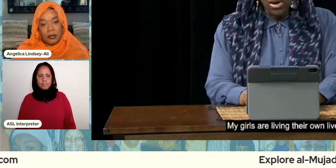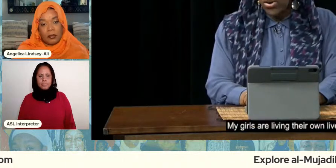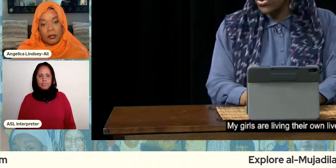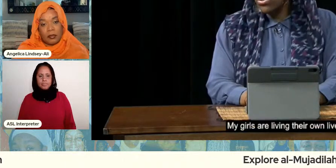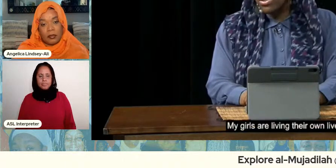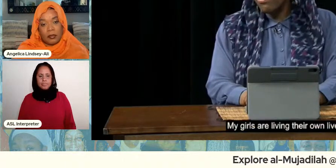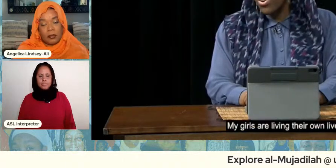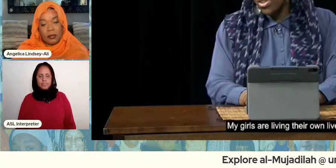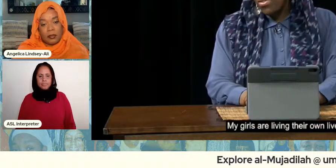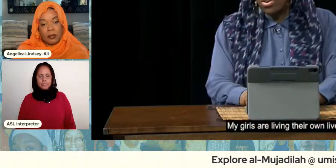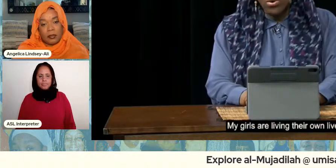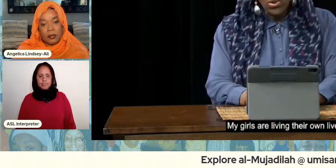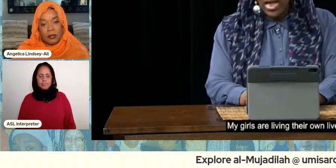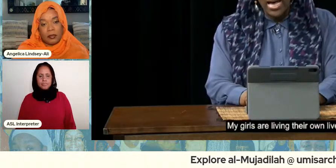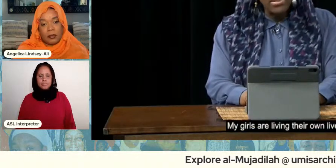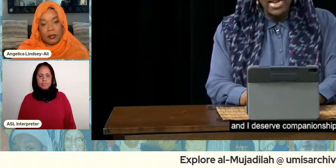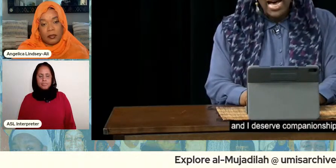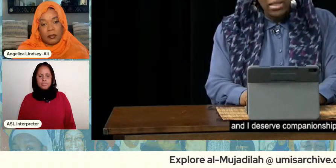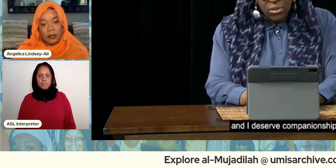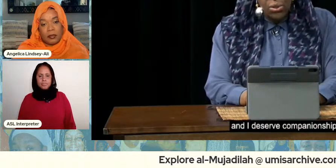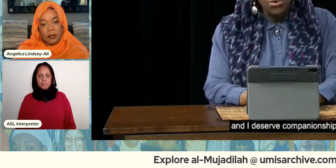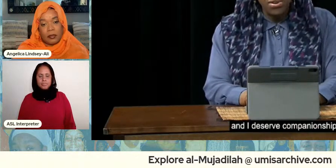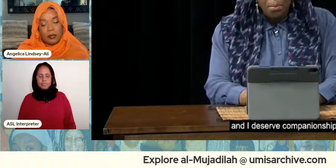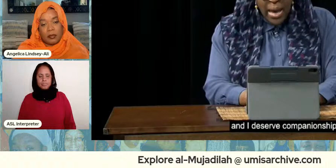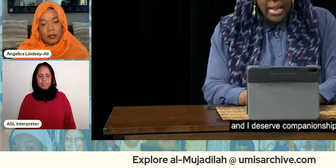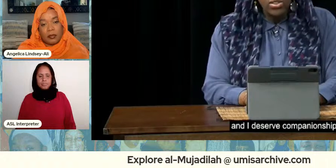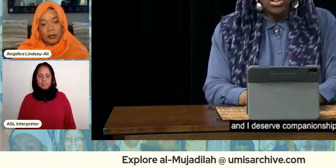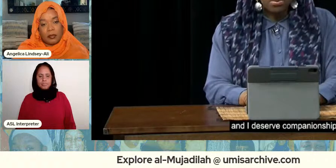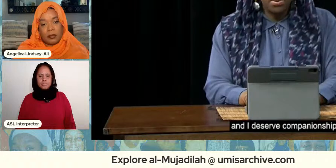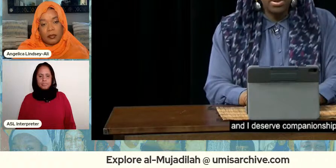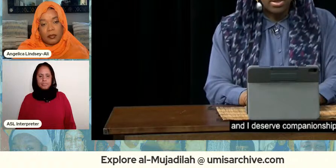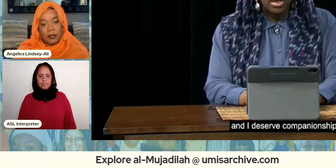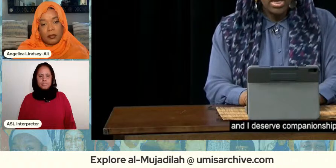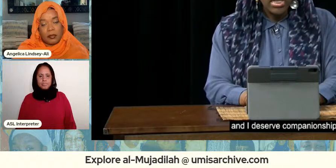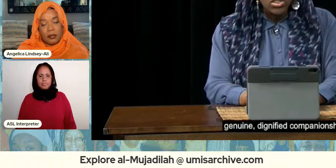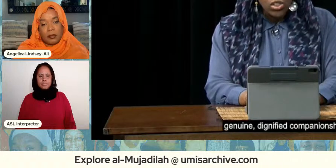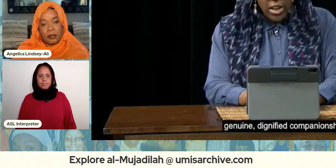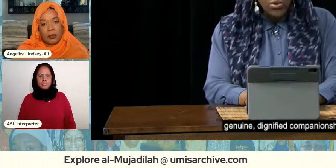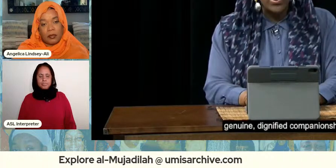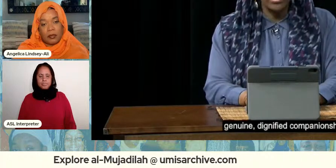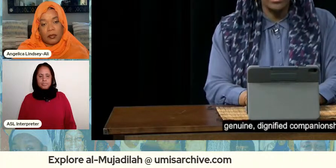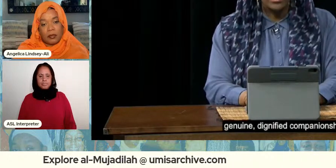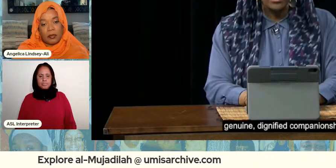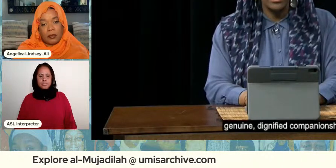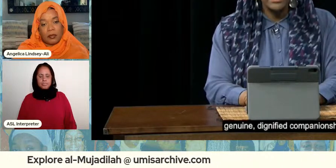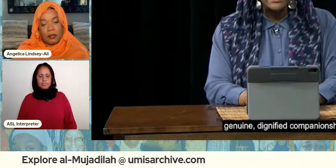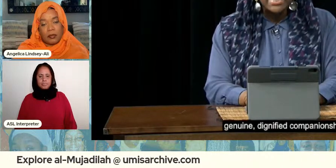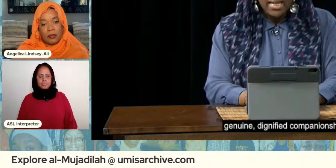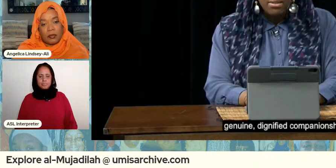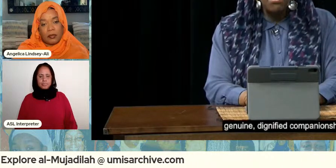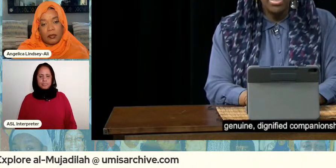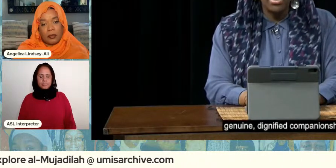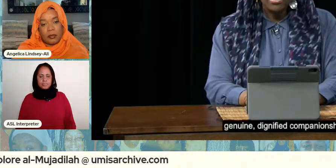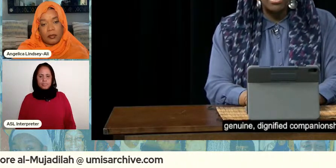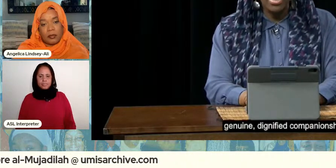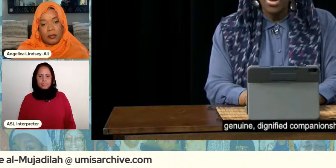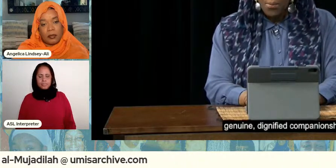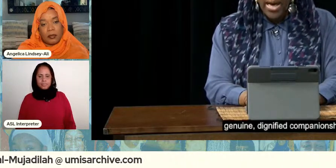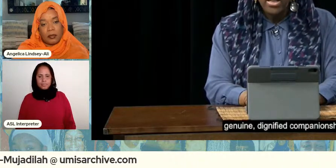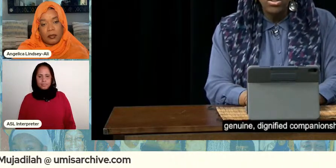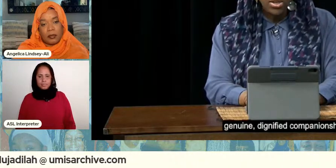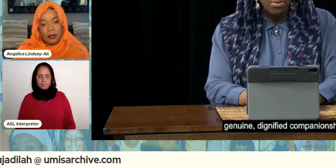my girls are living their own lives and i deserve companionship genuine dignified companionship